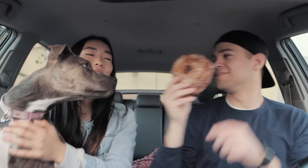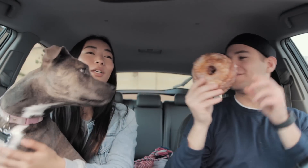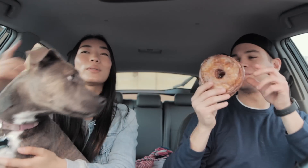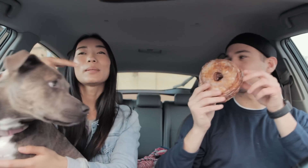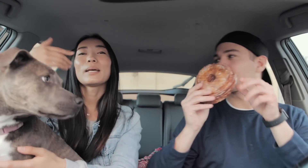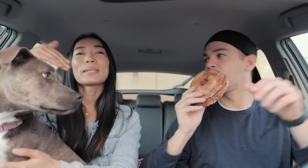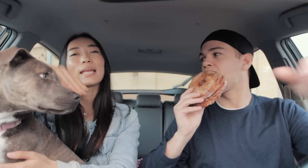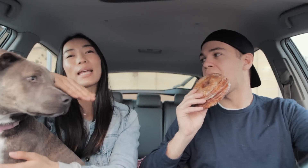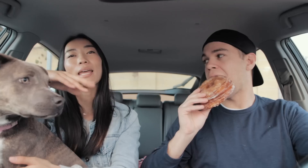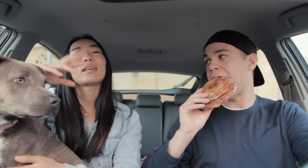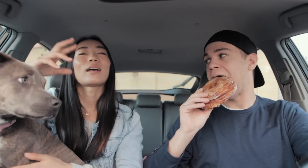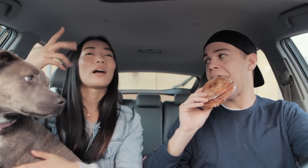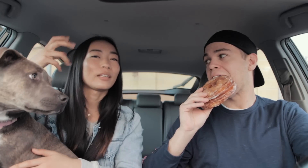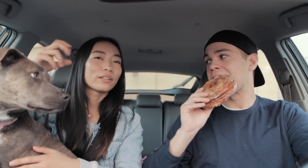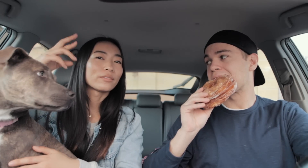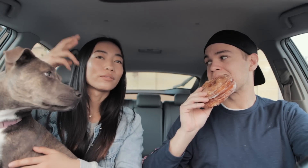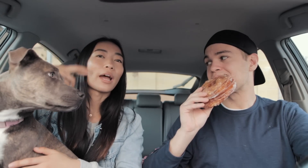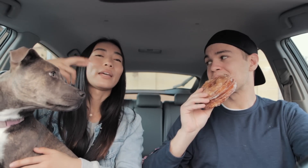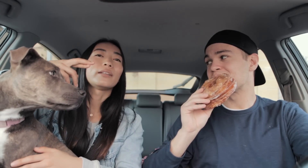so sometimes at night. I'll hear Ryan